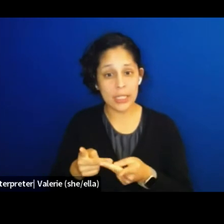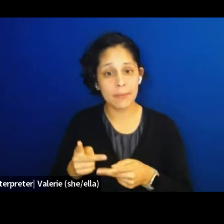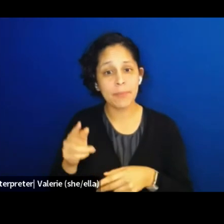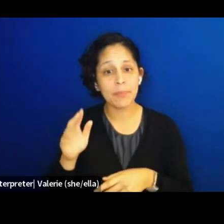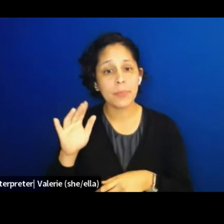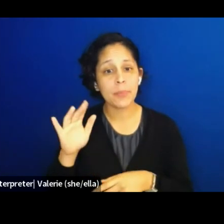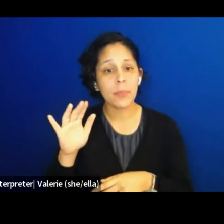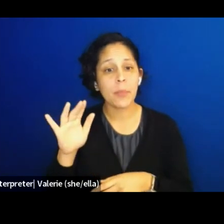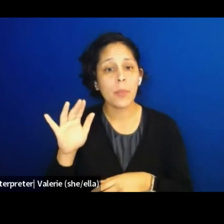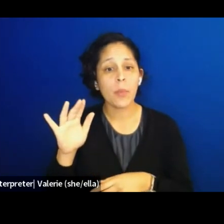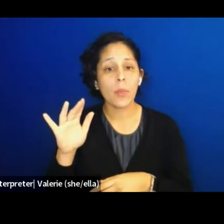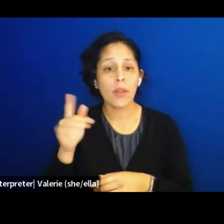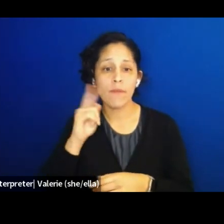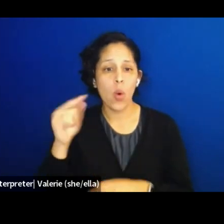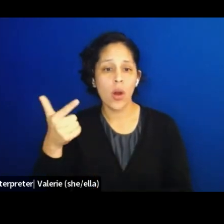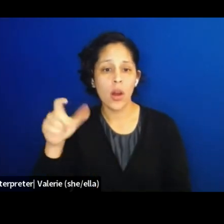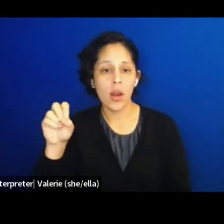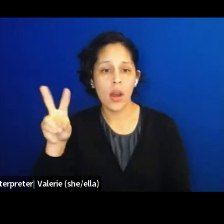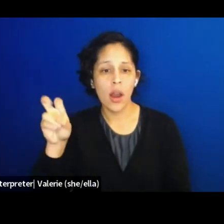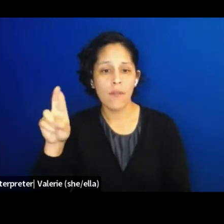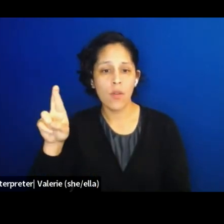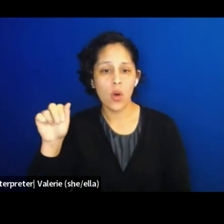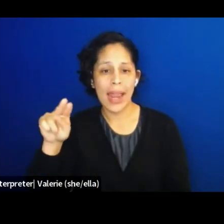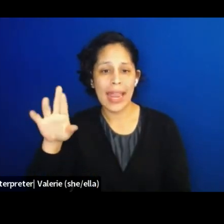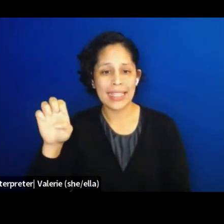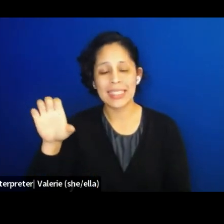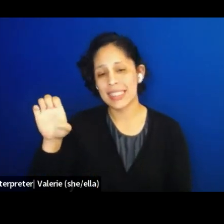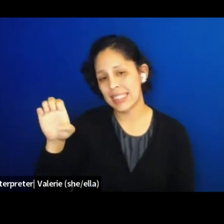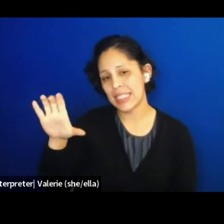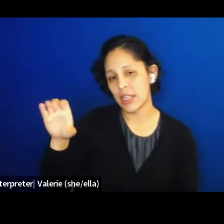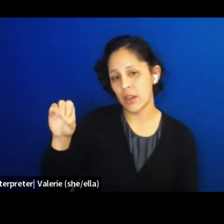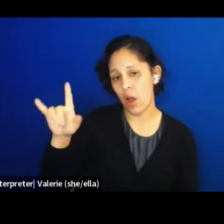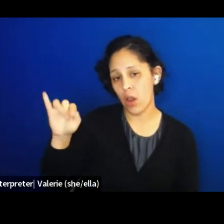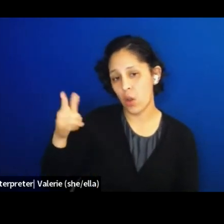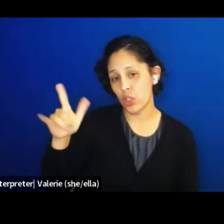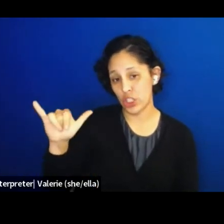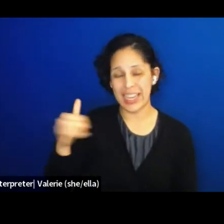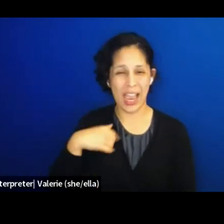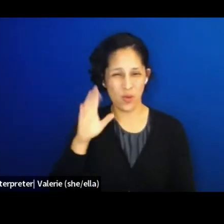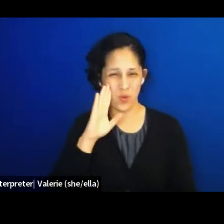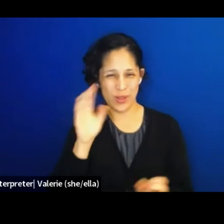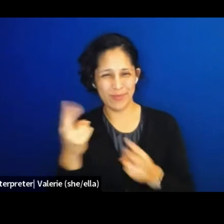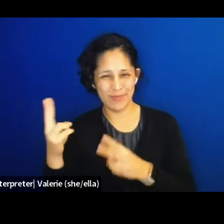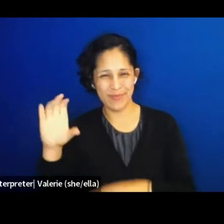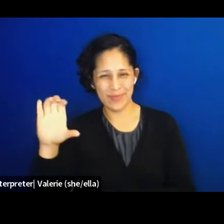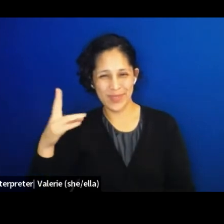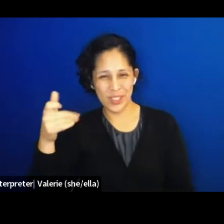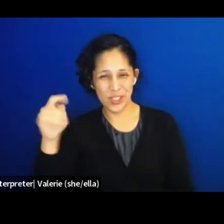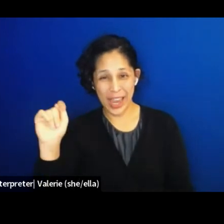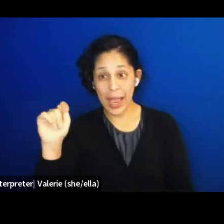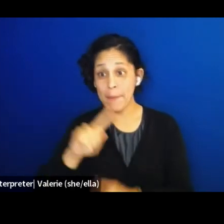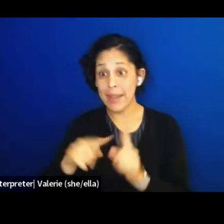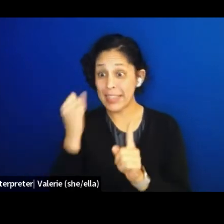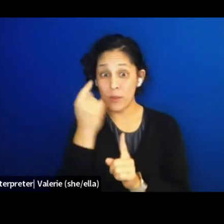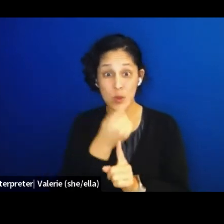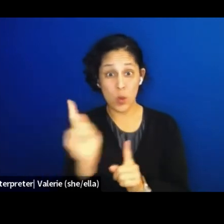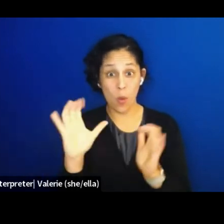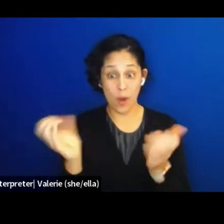but if you have an interest in serving on the board, this is a great way to get in. We have a brand new ecology